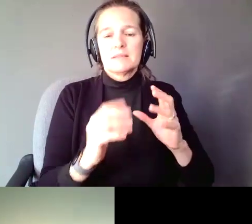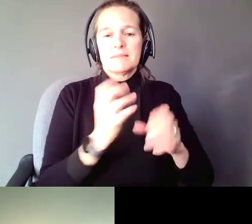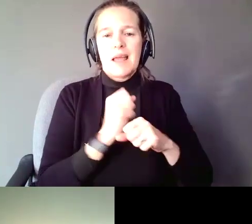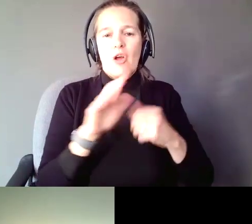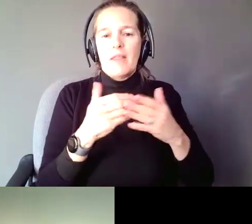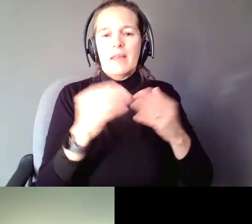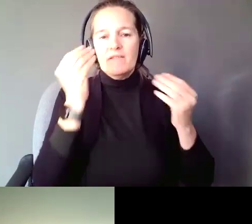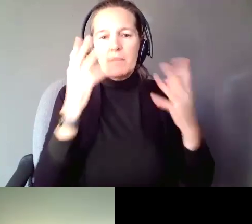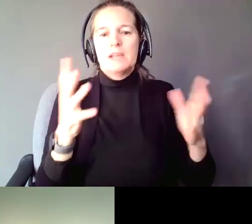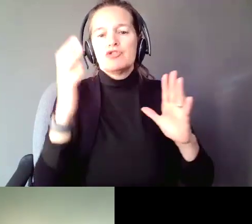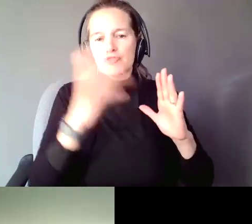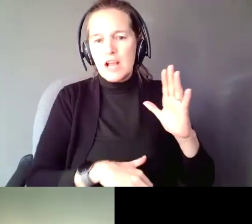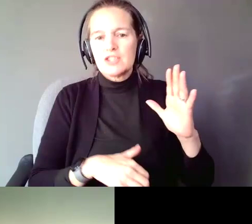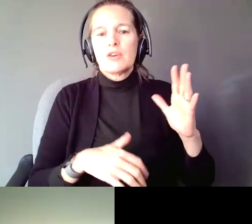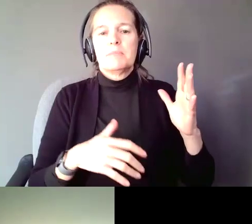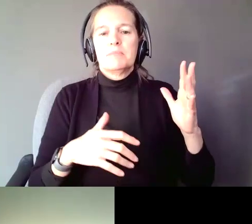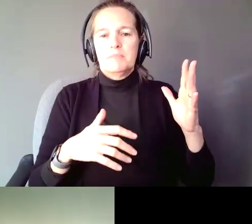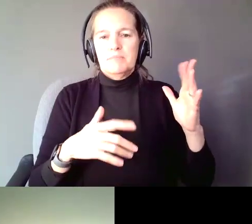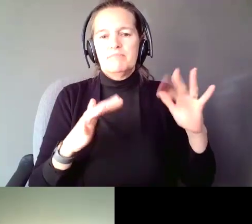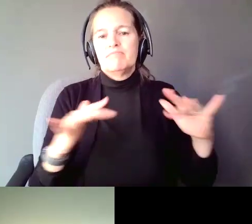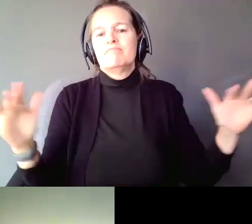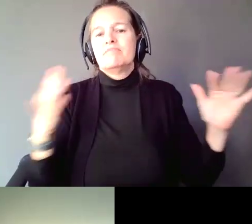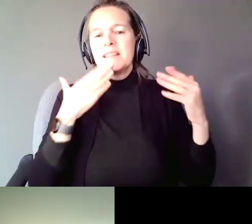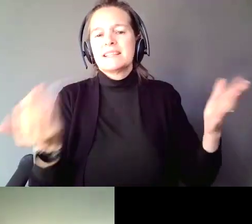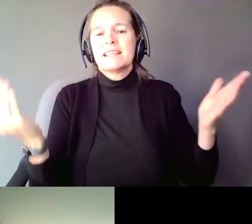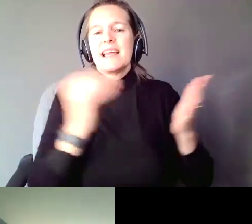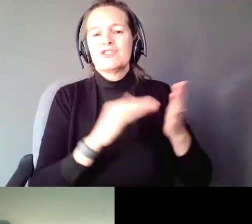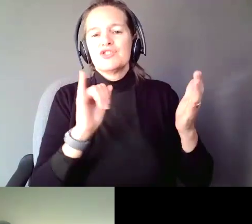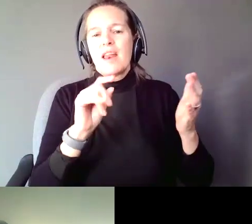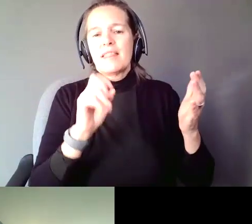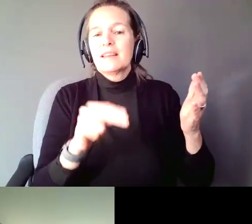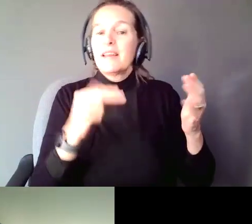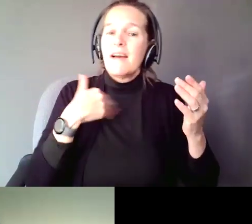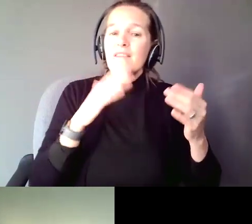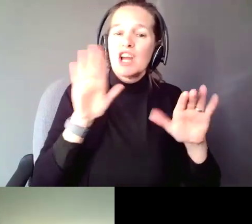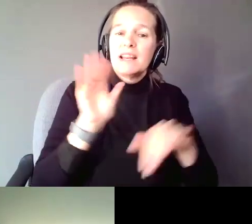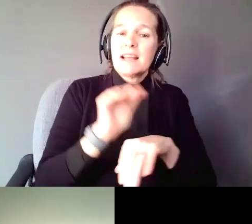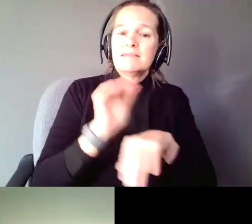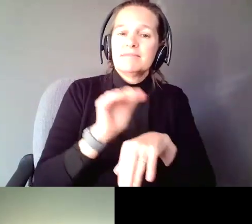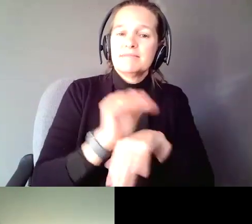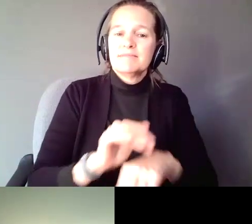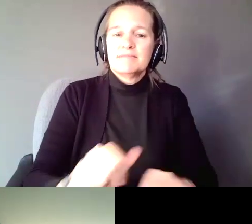transcript, and, thanks again, Jonathan. >> JOHNATHAN MARTINIS: Have a great night.